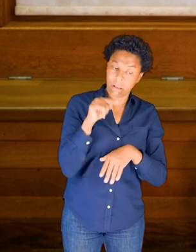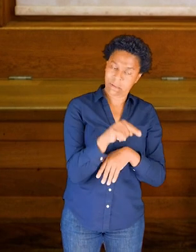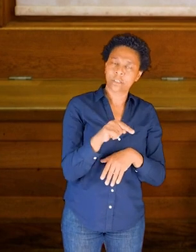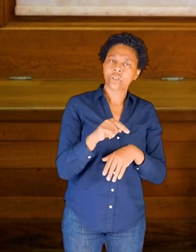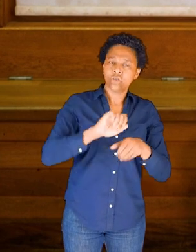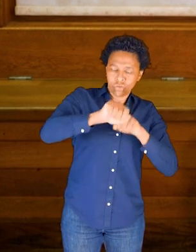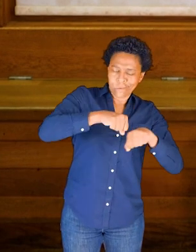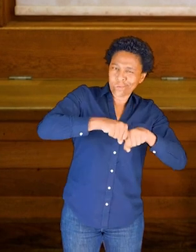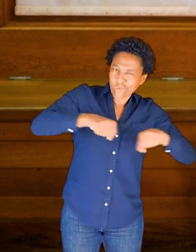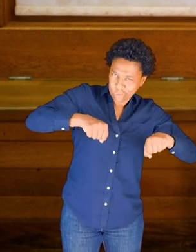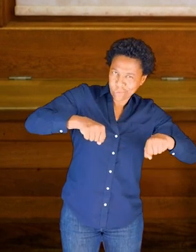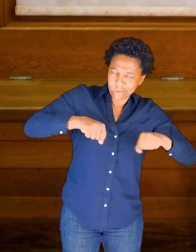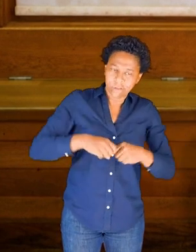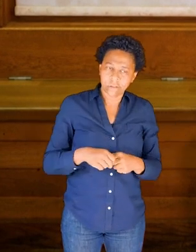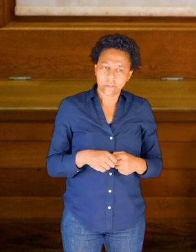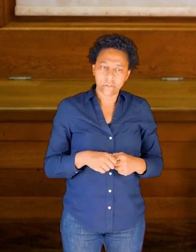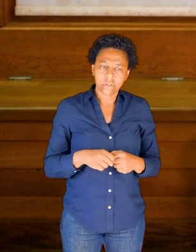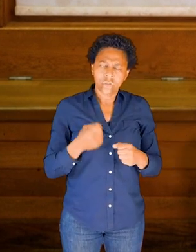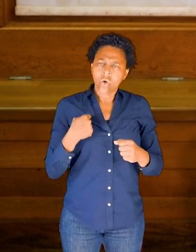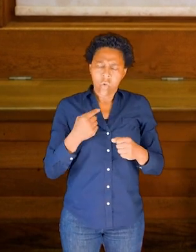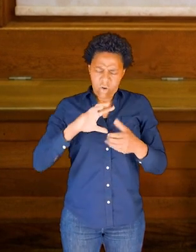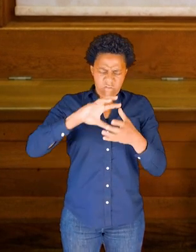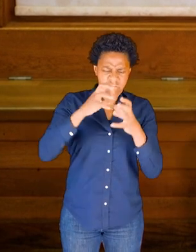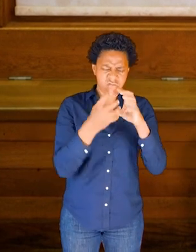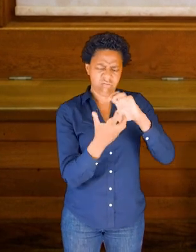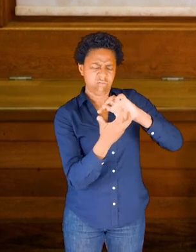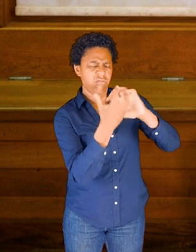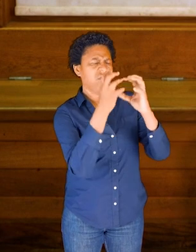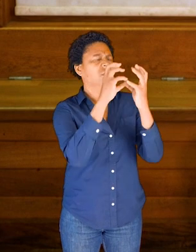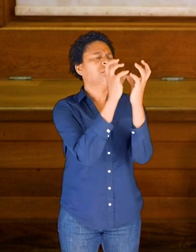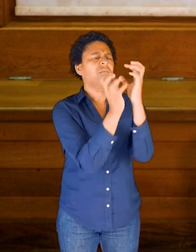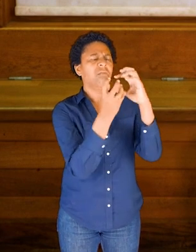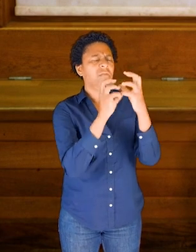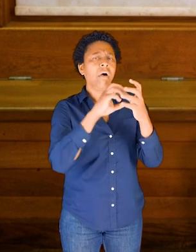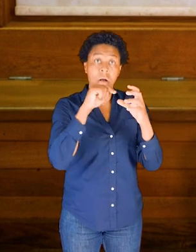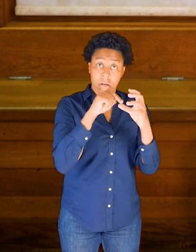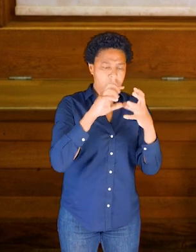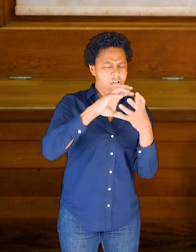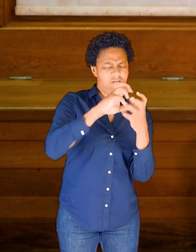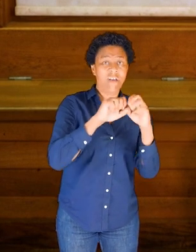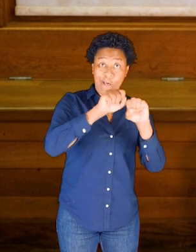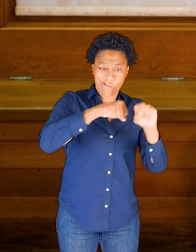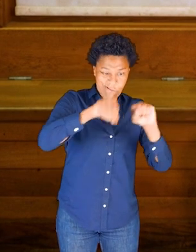So by placing my hands around--or using-- or somehow touching this knot,